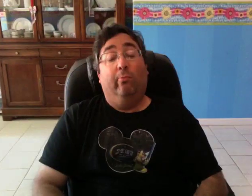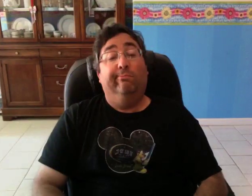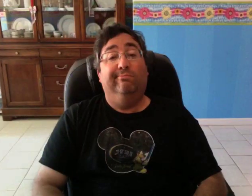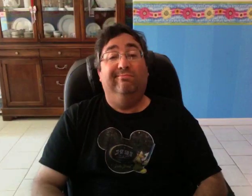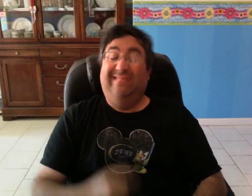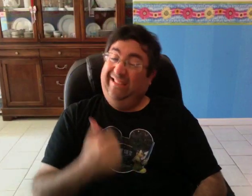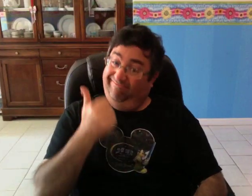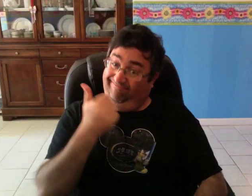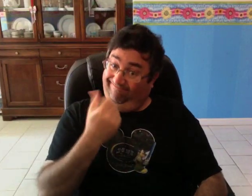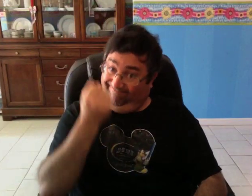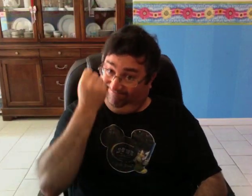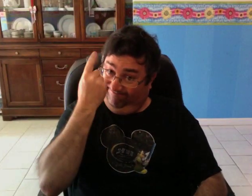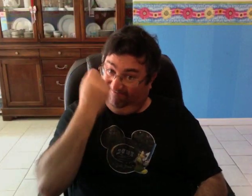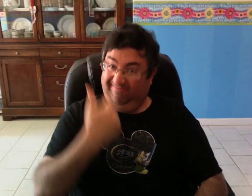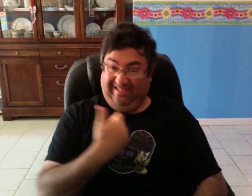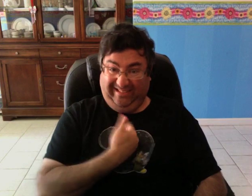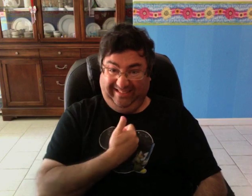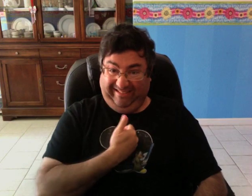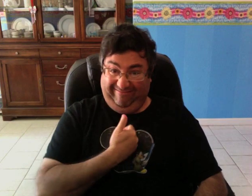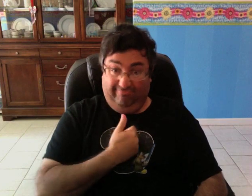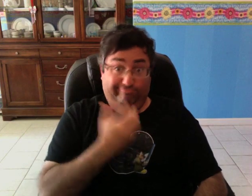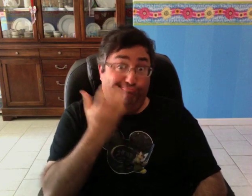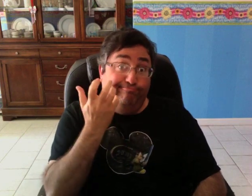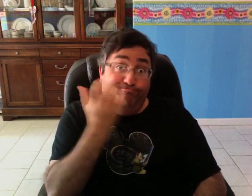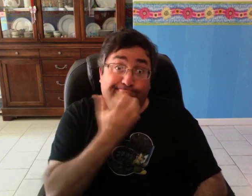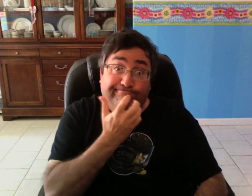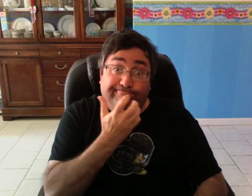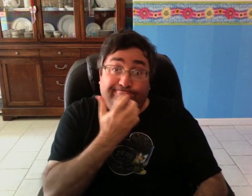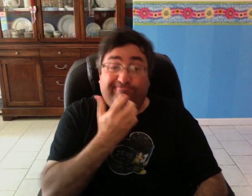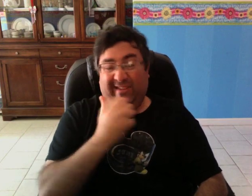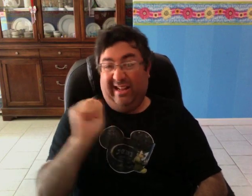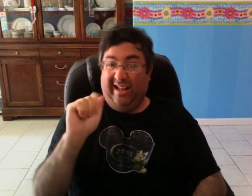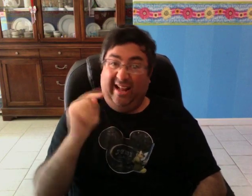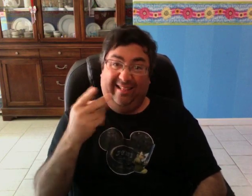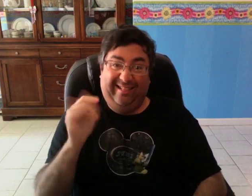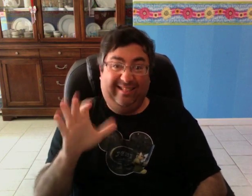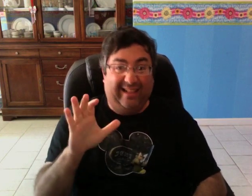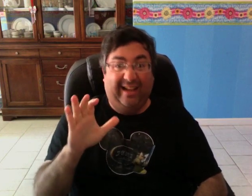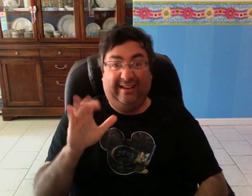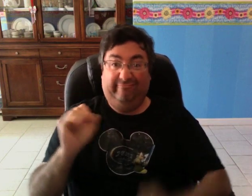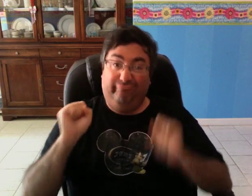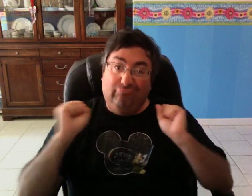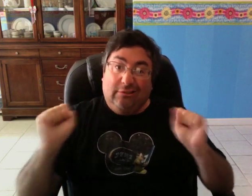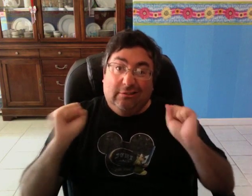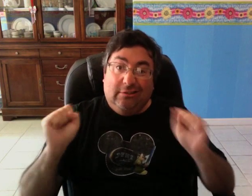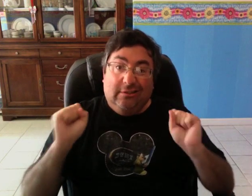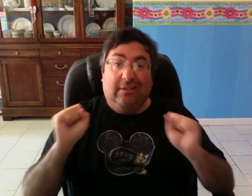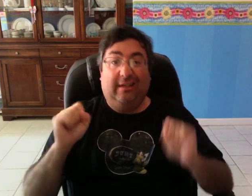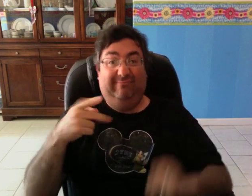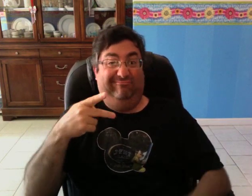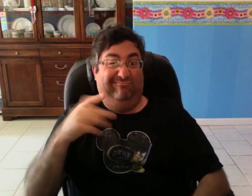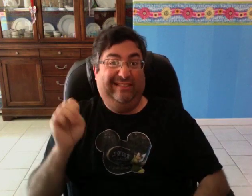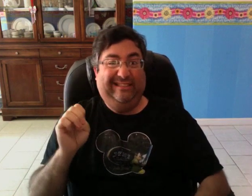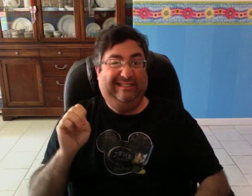Now, it must be understood that I was not athletic or crazy for P.E. class.